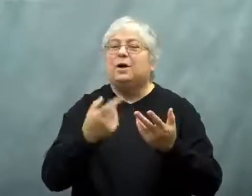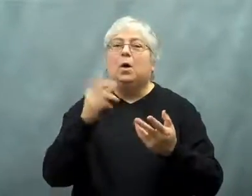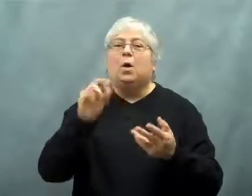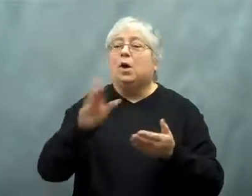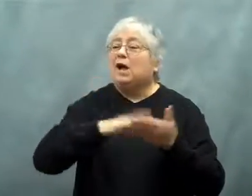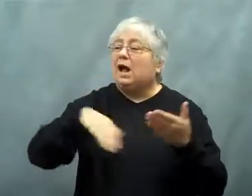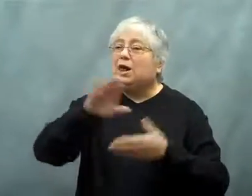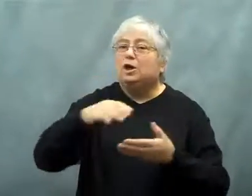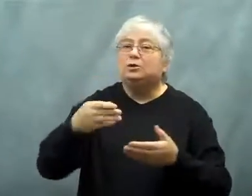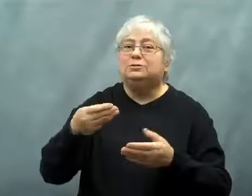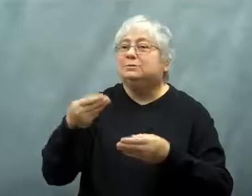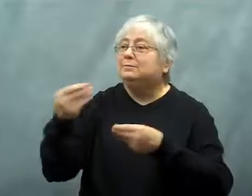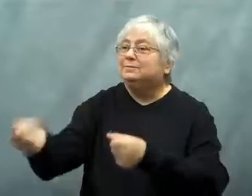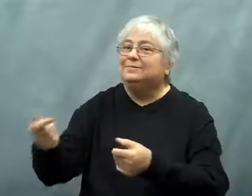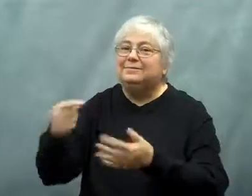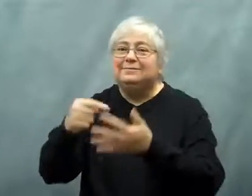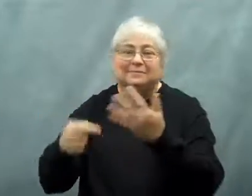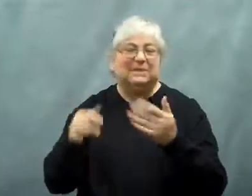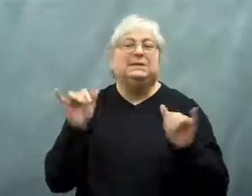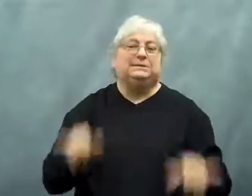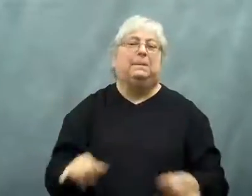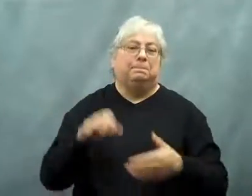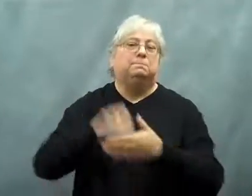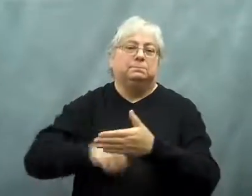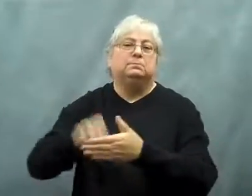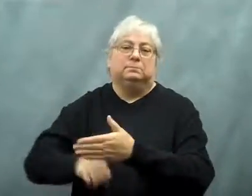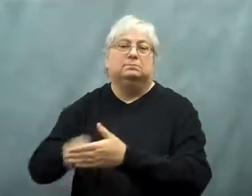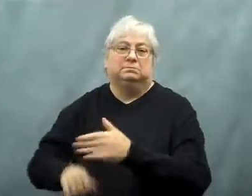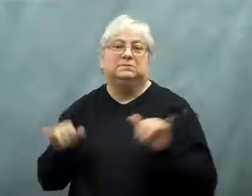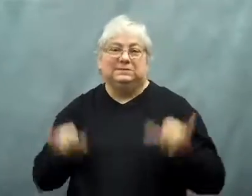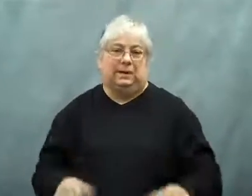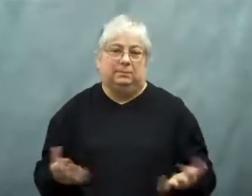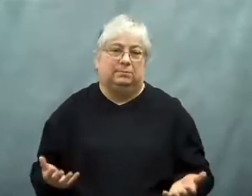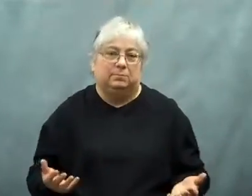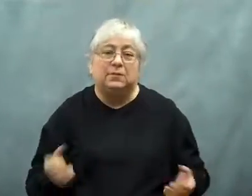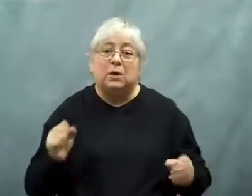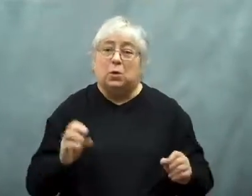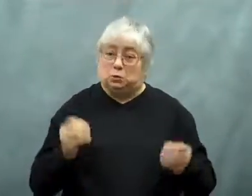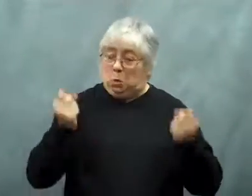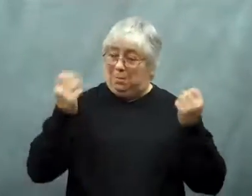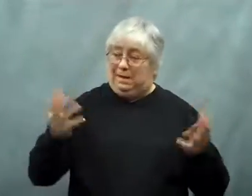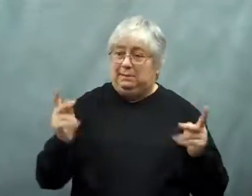and college tuition remain in place.